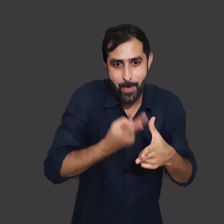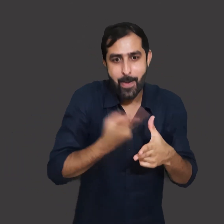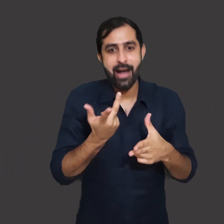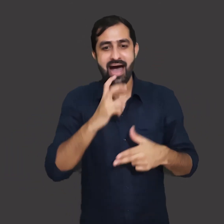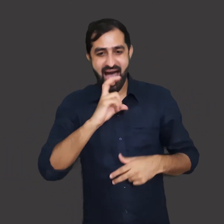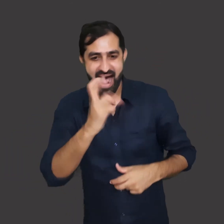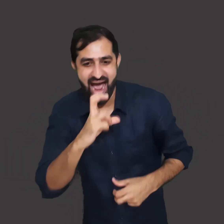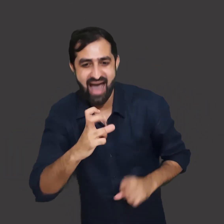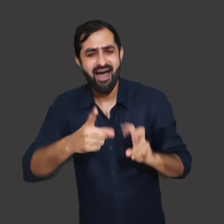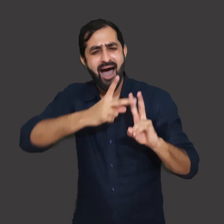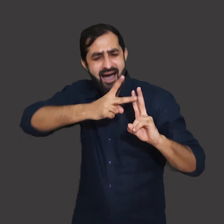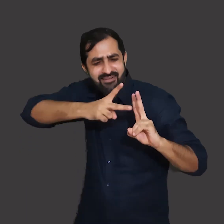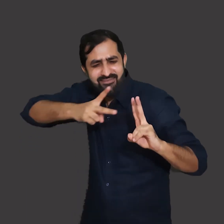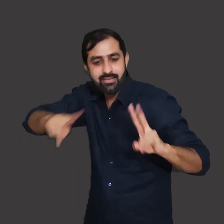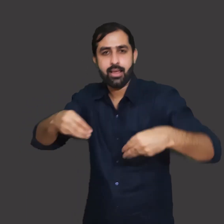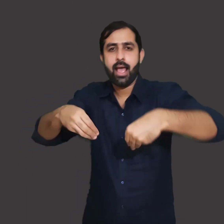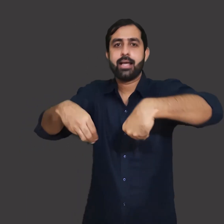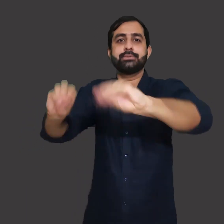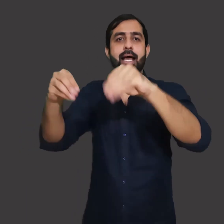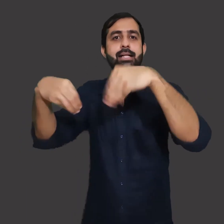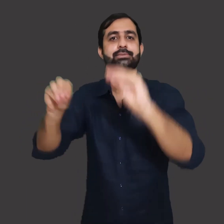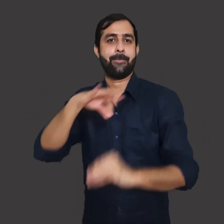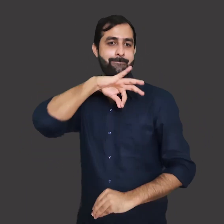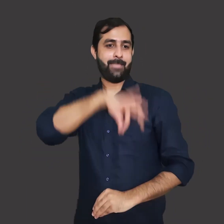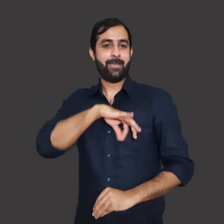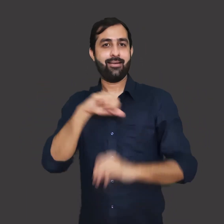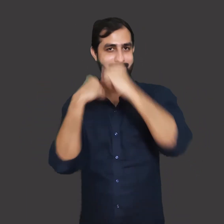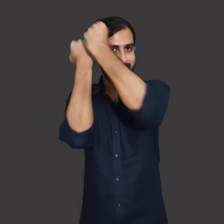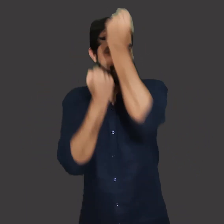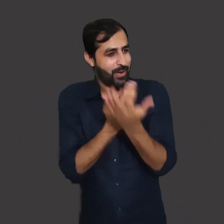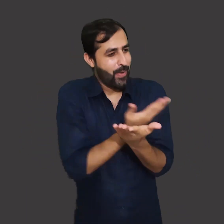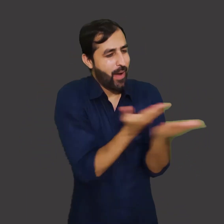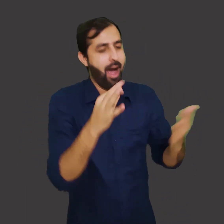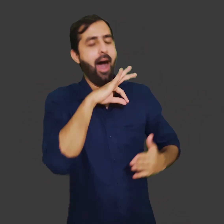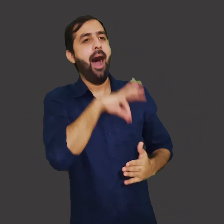The produce of land is sold for financial gains by the farmers.